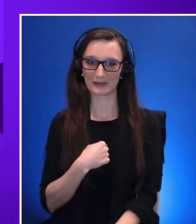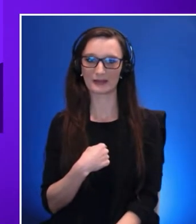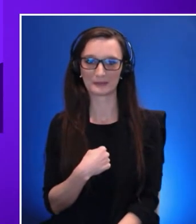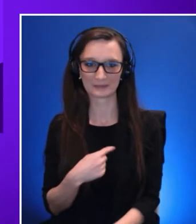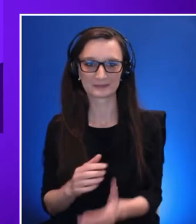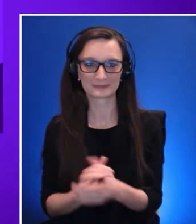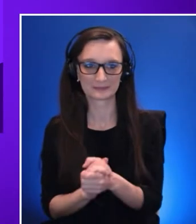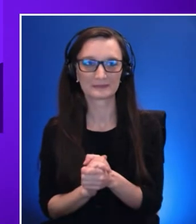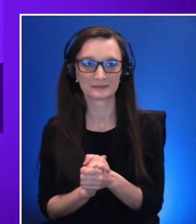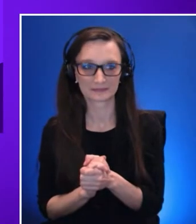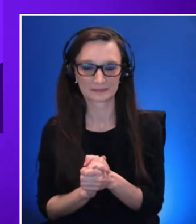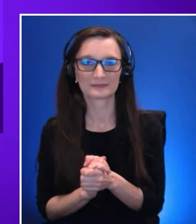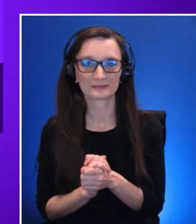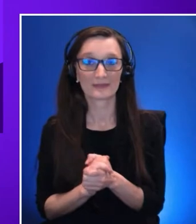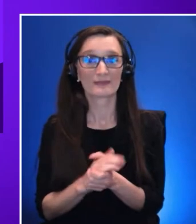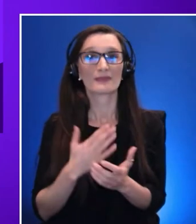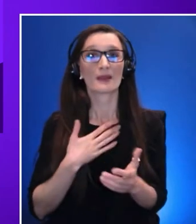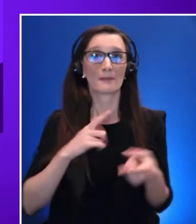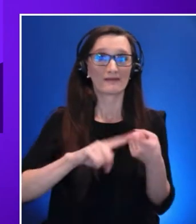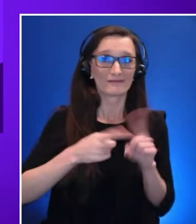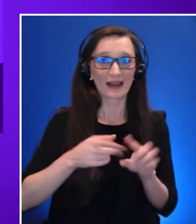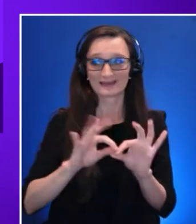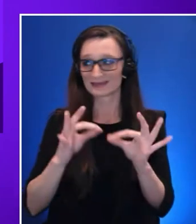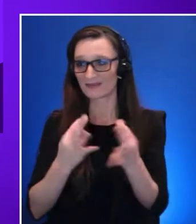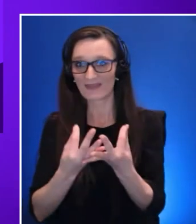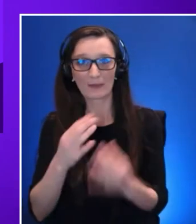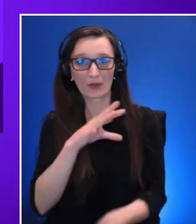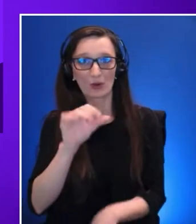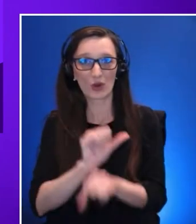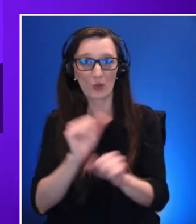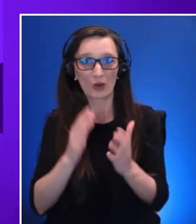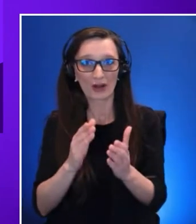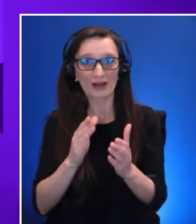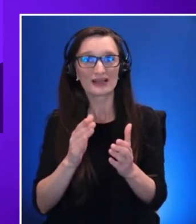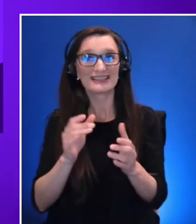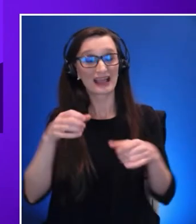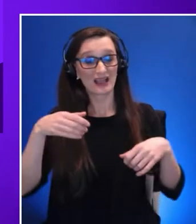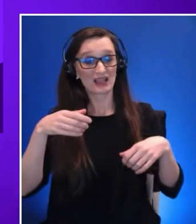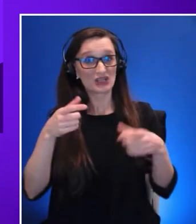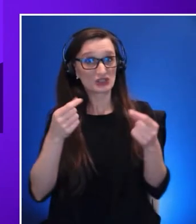and even myself to interact with the world fully and XR presents new ways